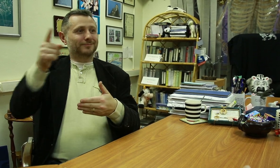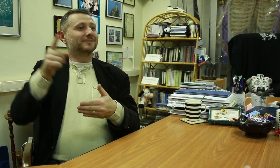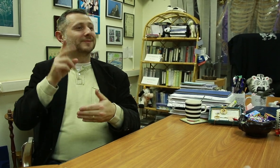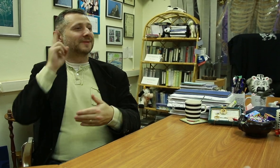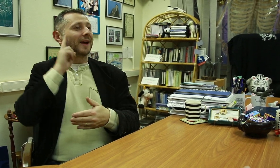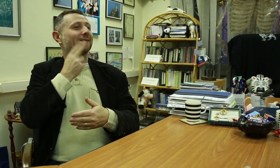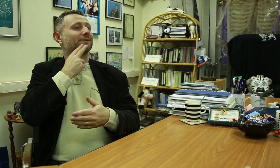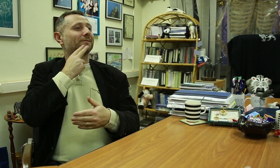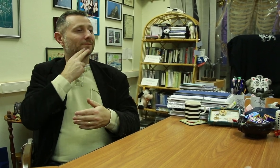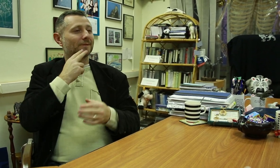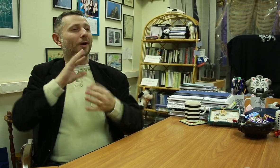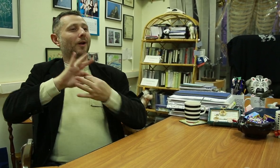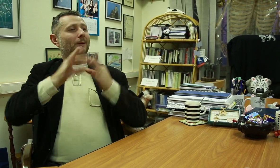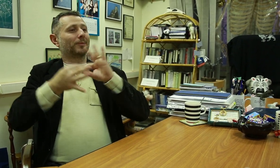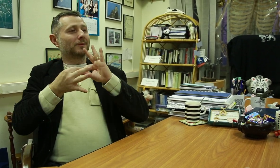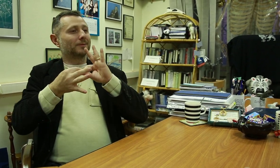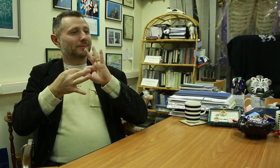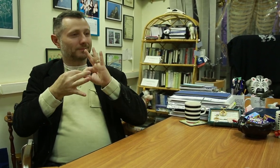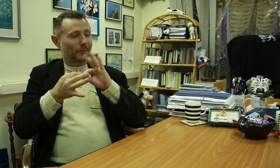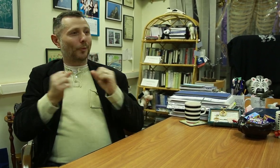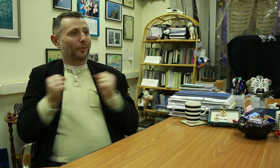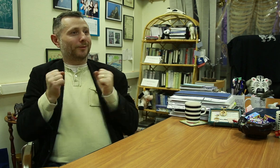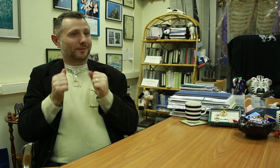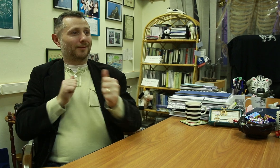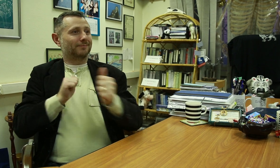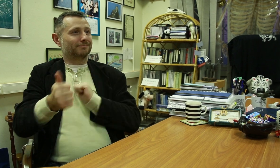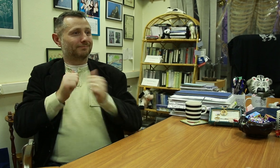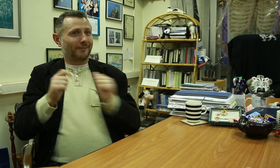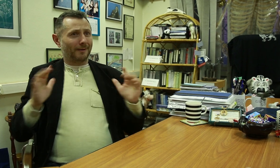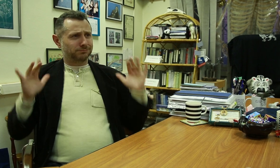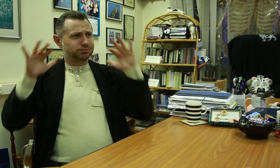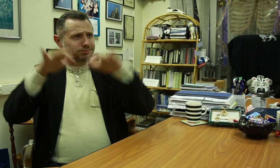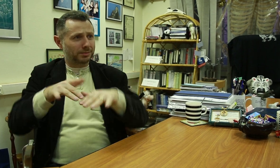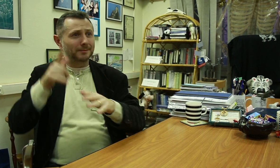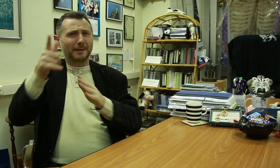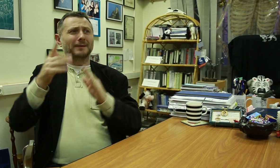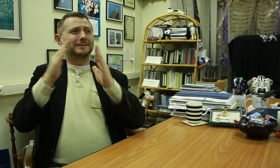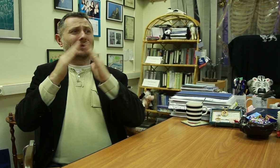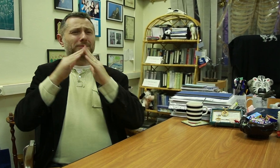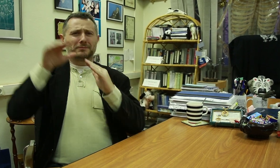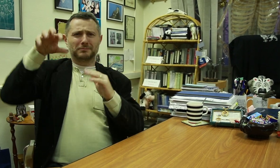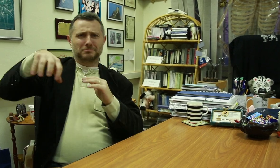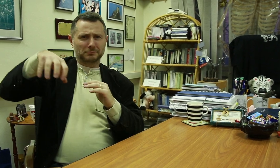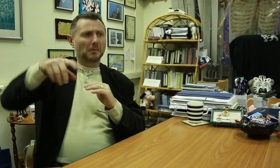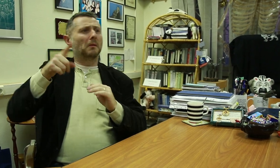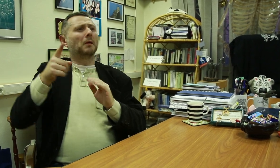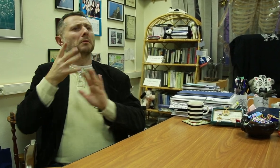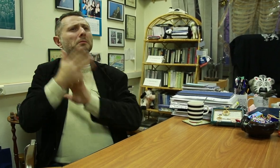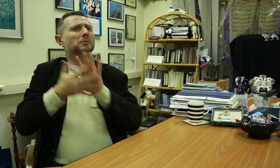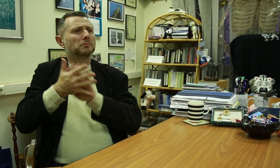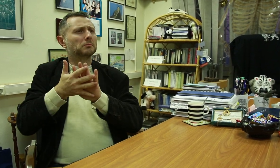performance. This report has specific areas such as culture, advocacy, press and information. This booklet is